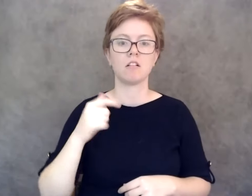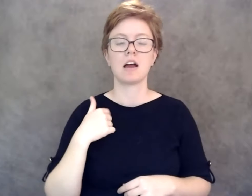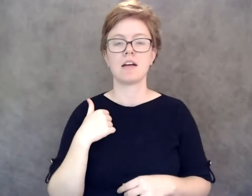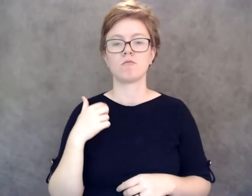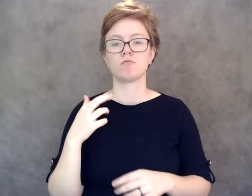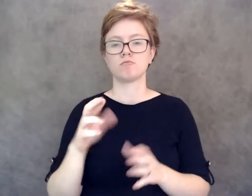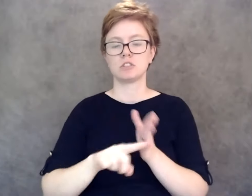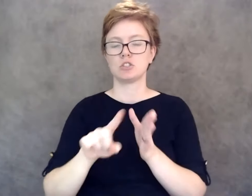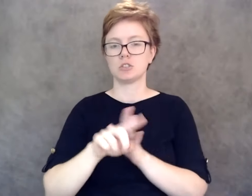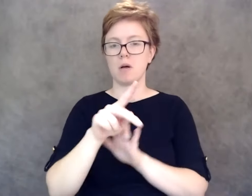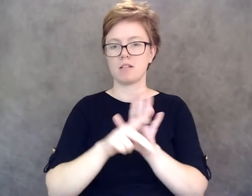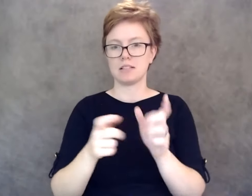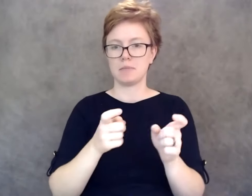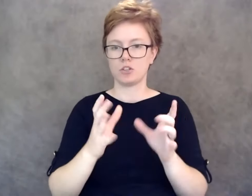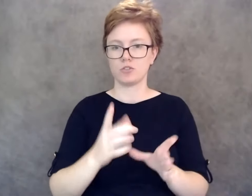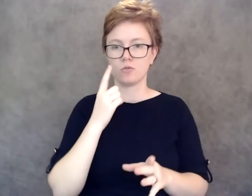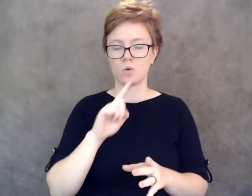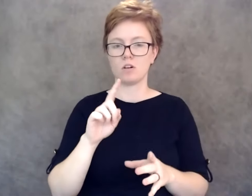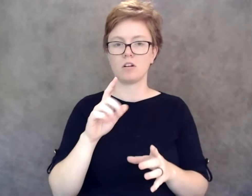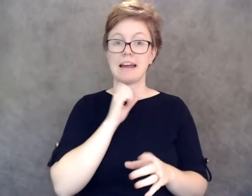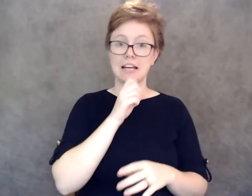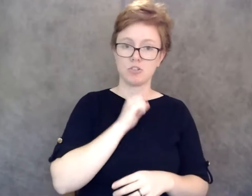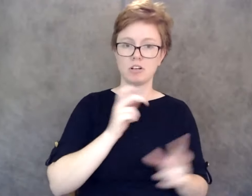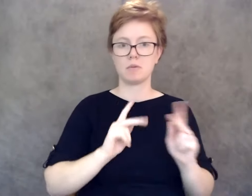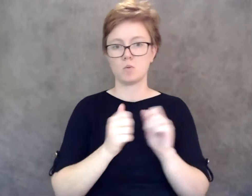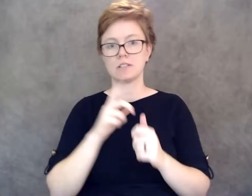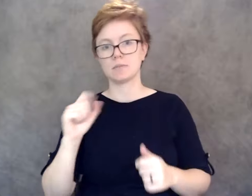and have been talking to some people about